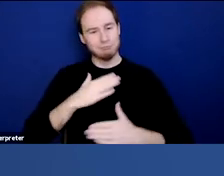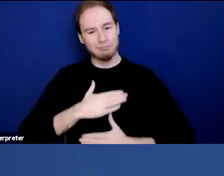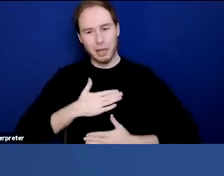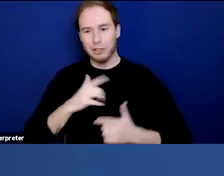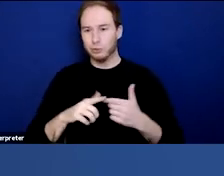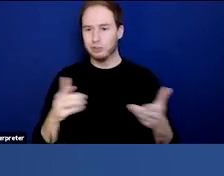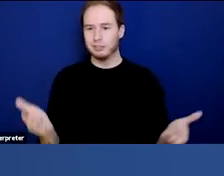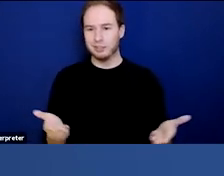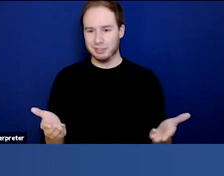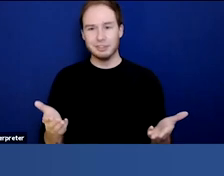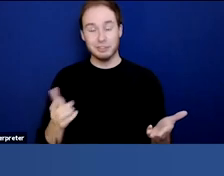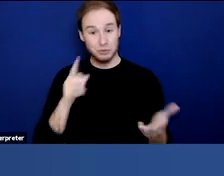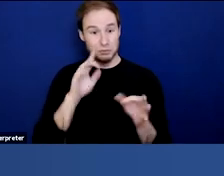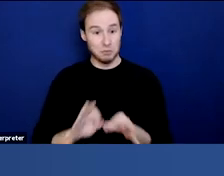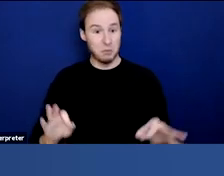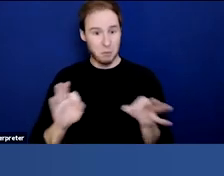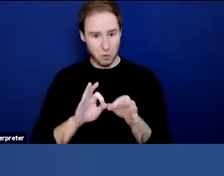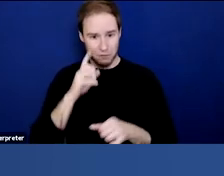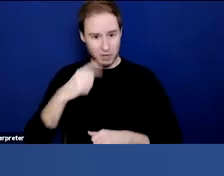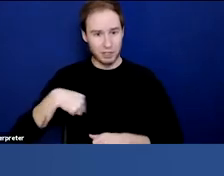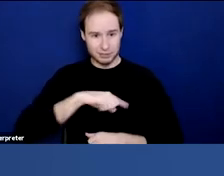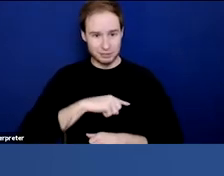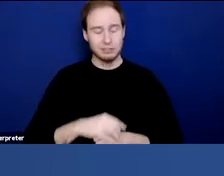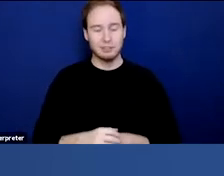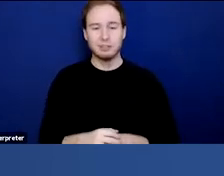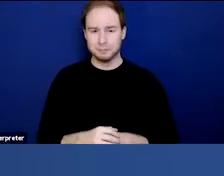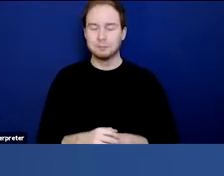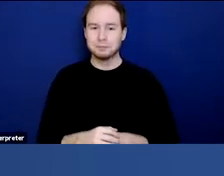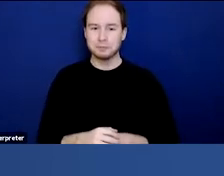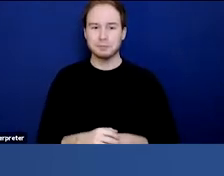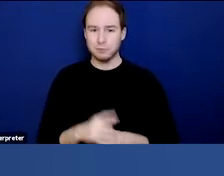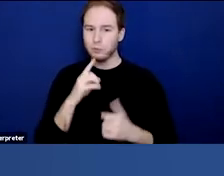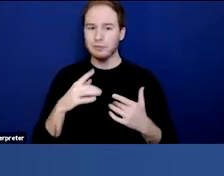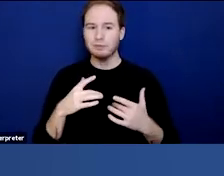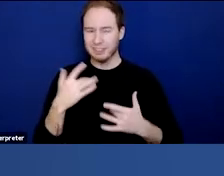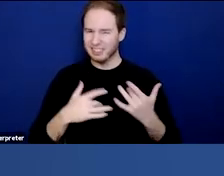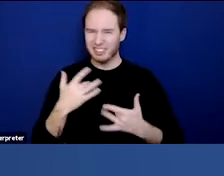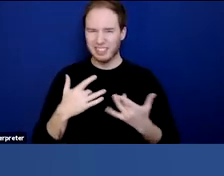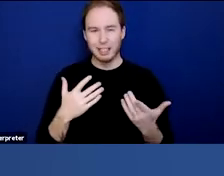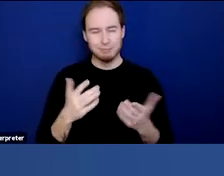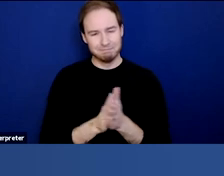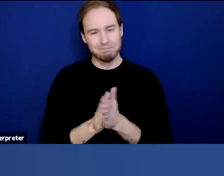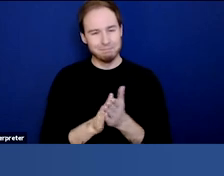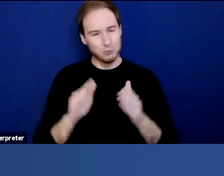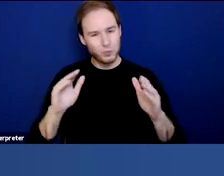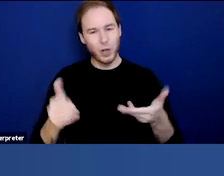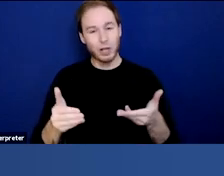and this is such an important toolkit. It's just really, really exciting. And I wanna welcome everybody. I'm Steven Samra.